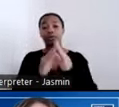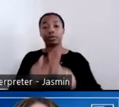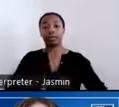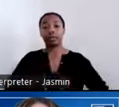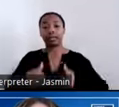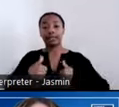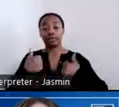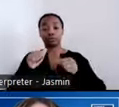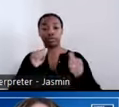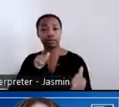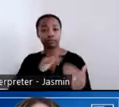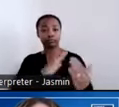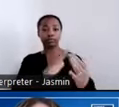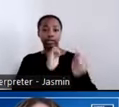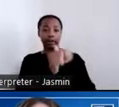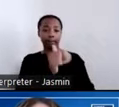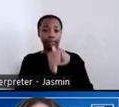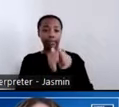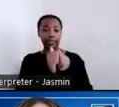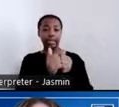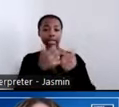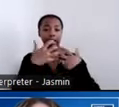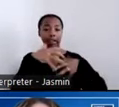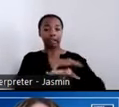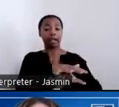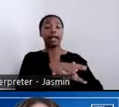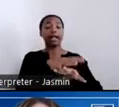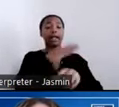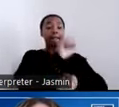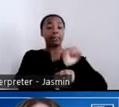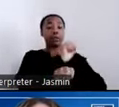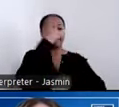employment for individuals with disabilities, including those with behavioral health